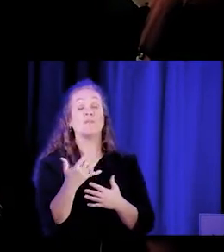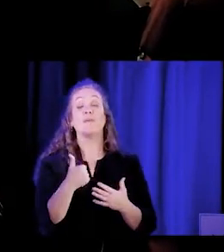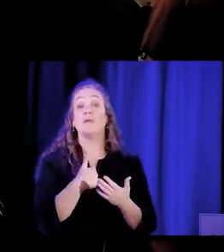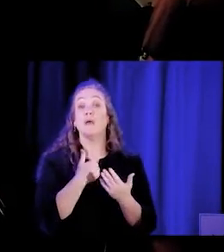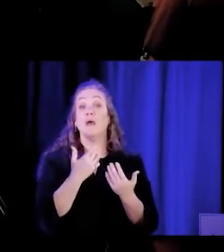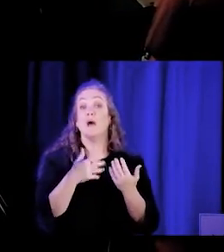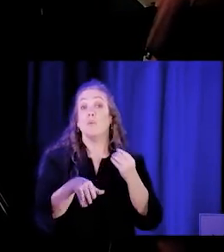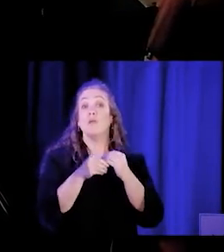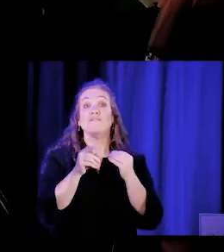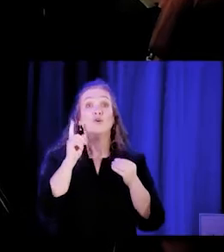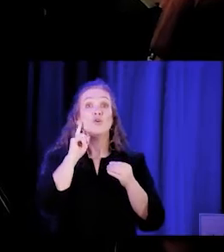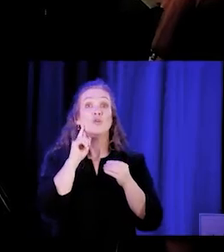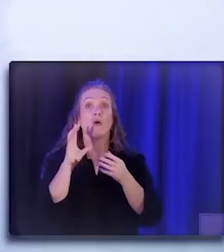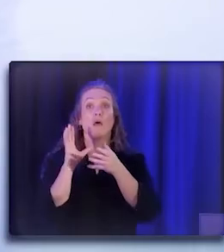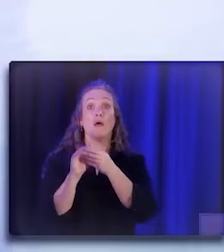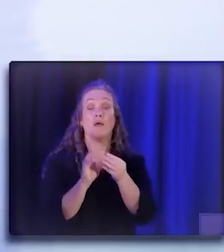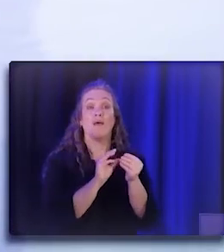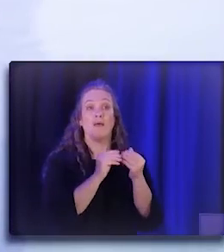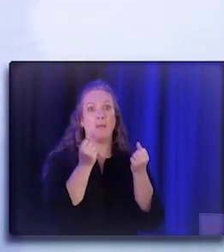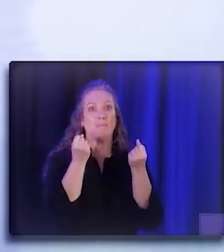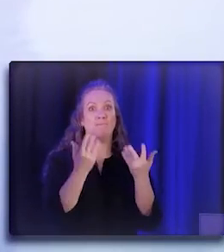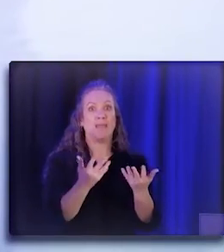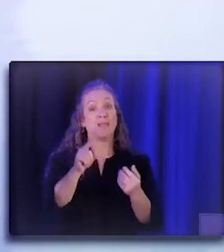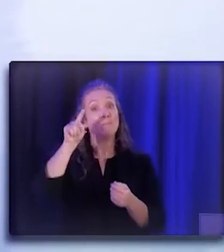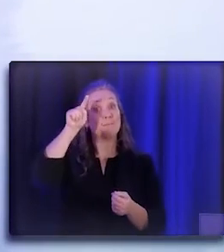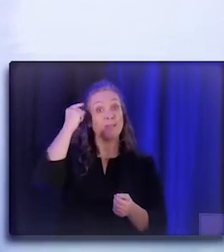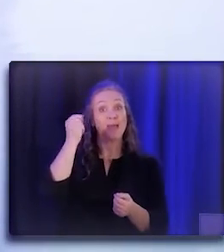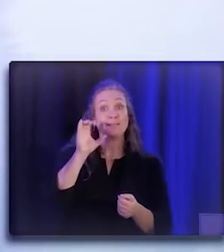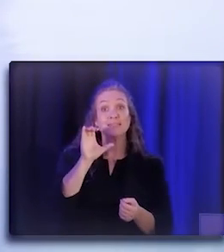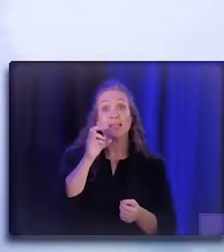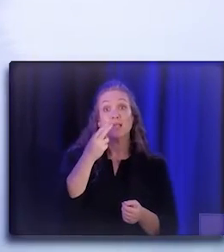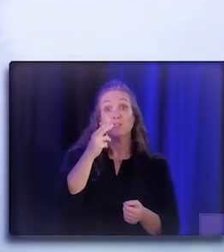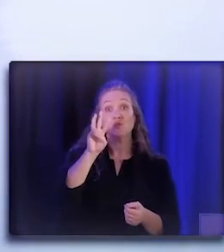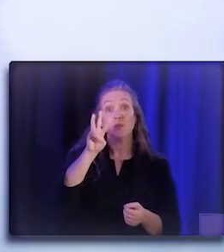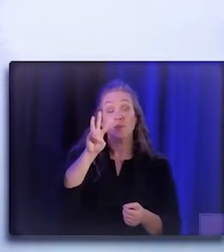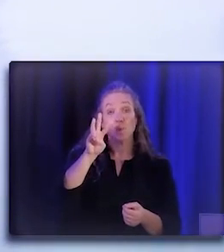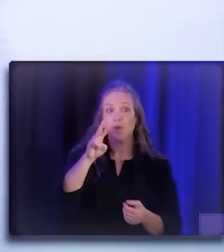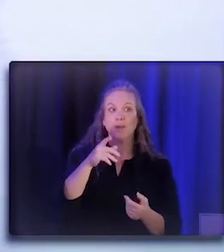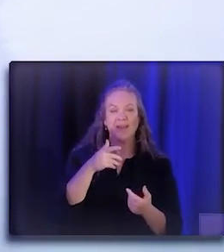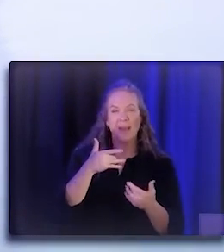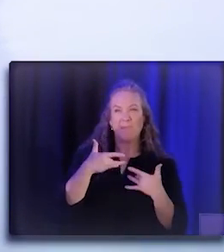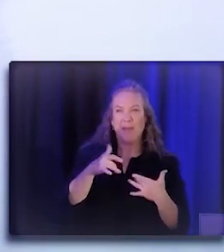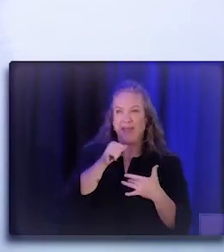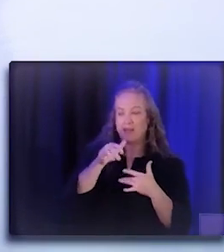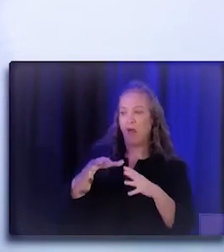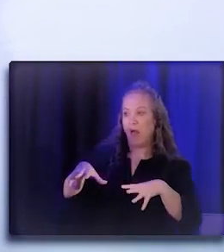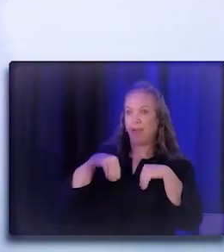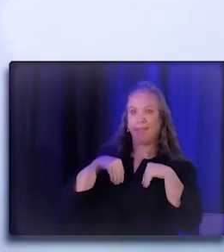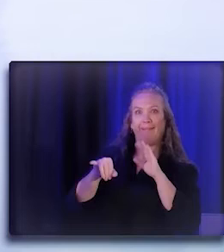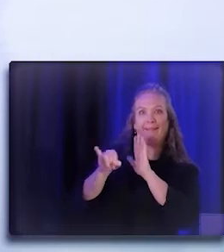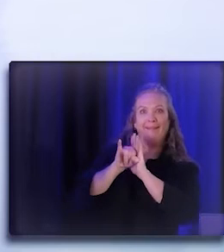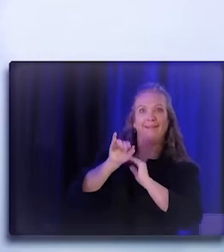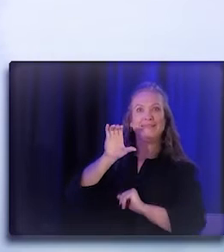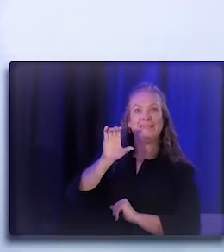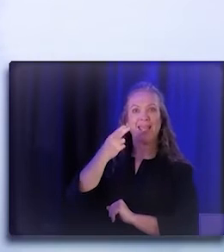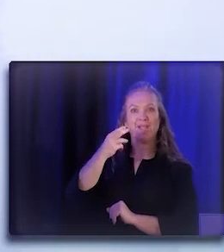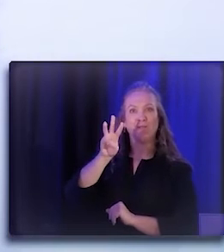is that a lot of black CHWs don't necessarily identify as CHWs. They may be doing community work